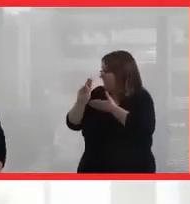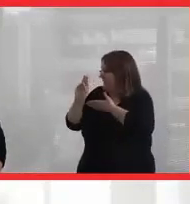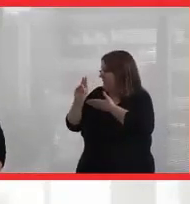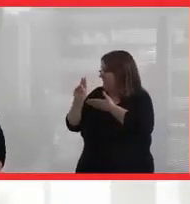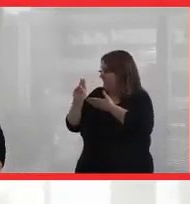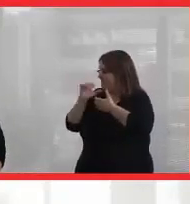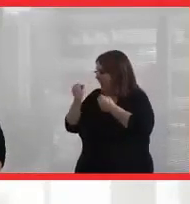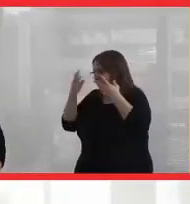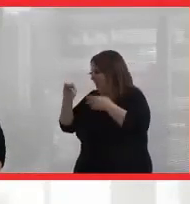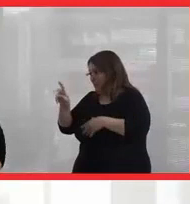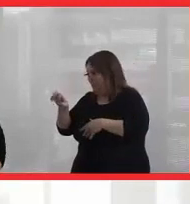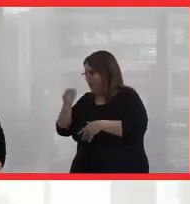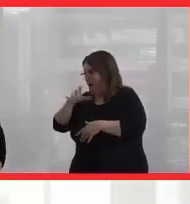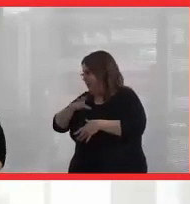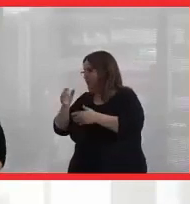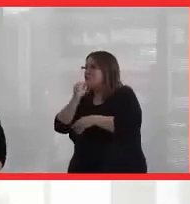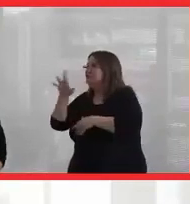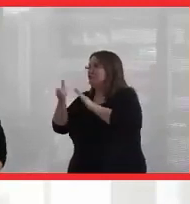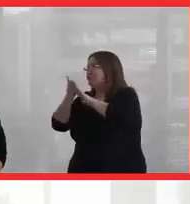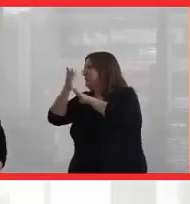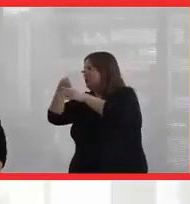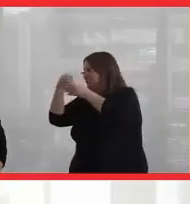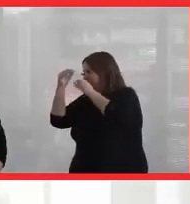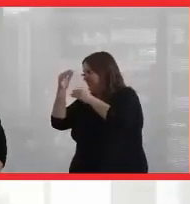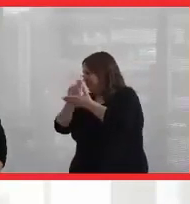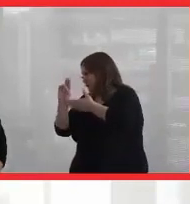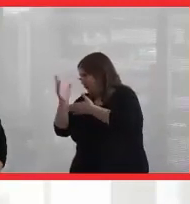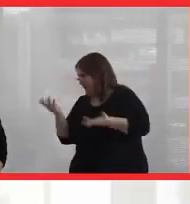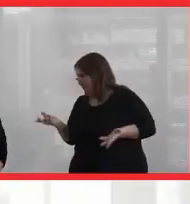There's not a lot of Mohawk women who are senior administrators at universities.